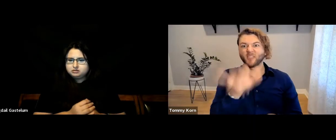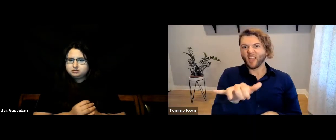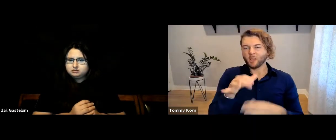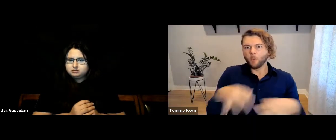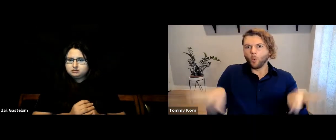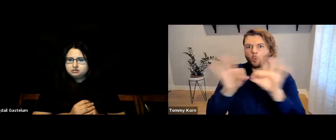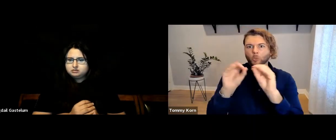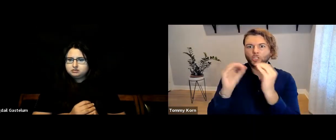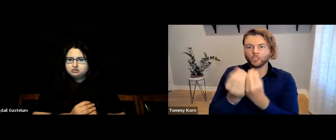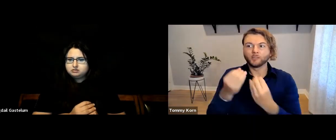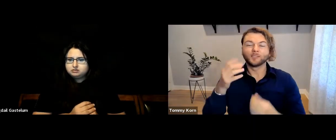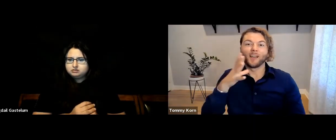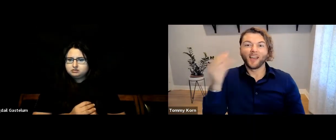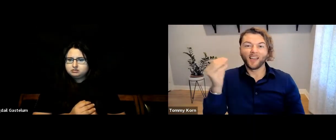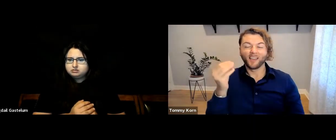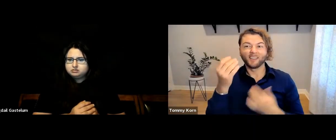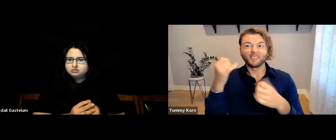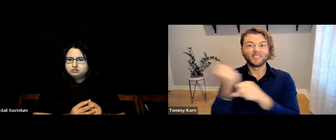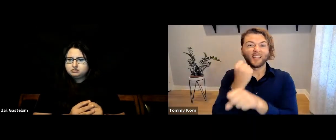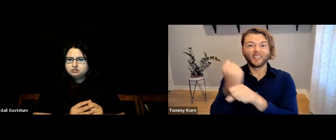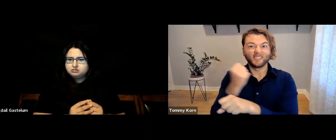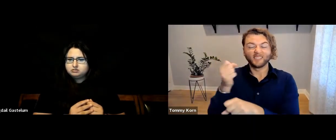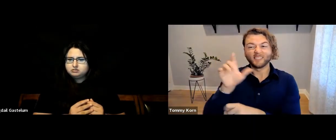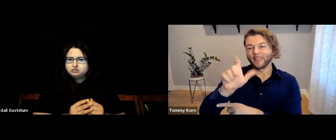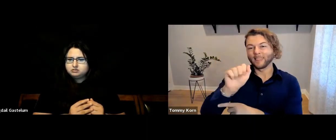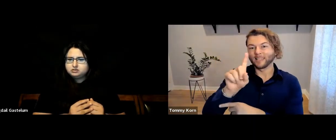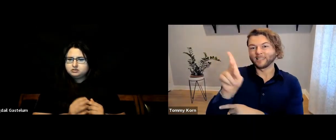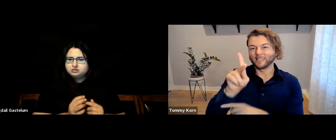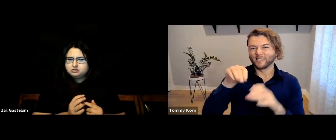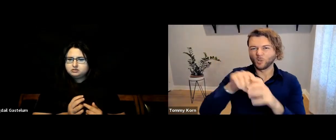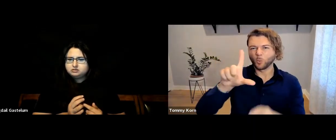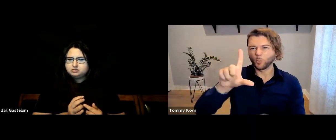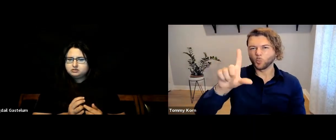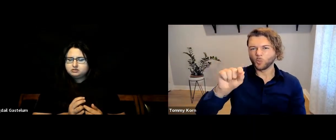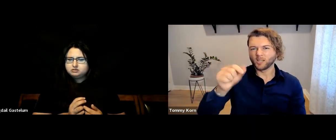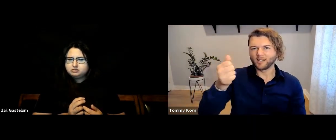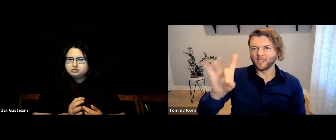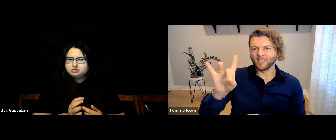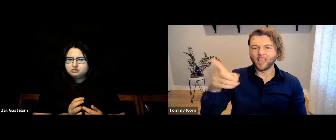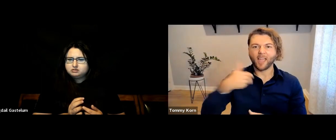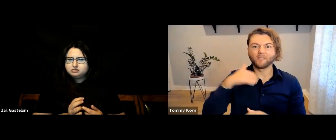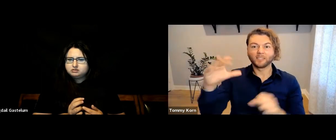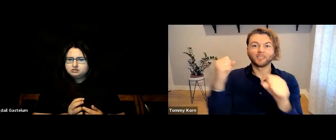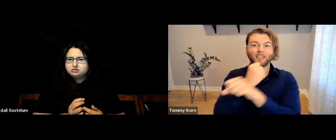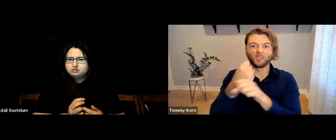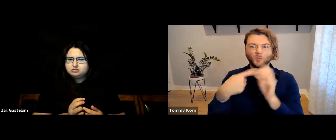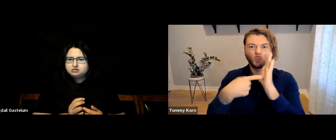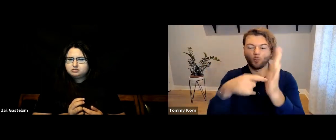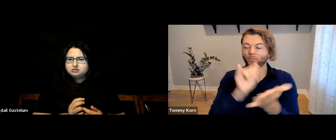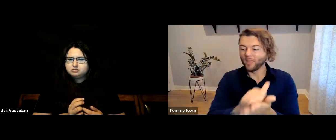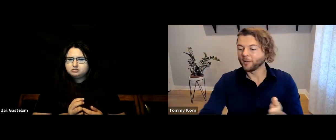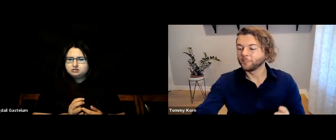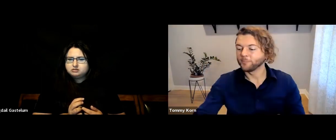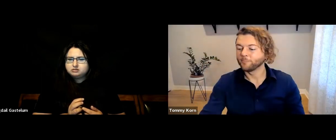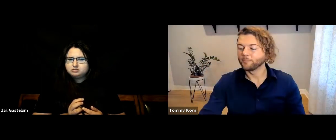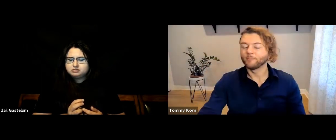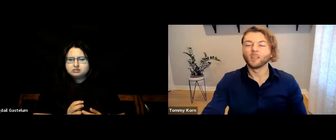So that’s a really important organization. According to LEAD-K’s 2018 statistics,